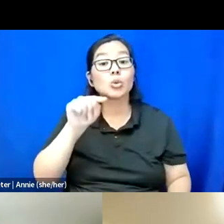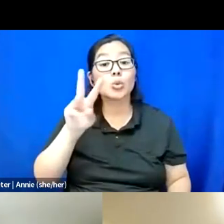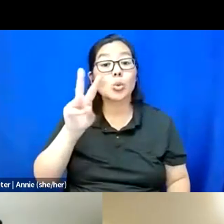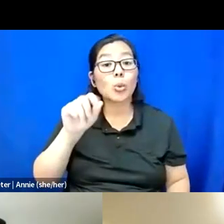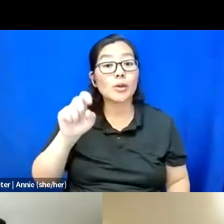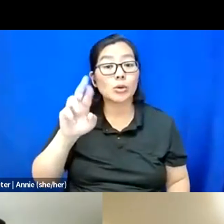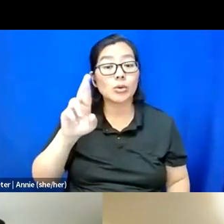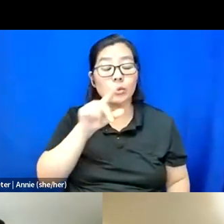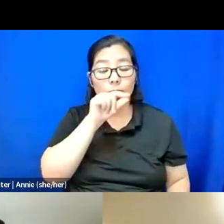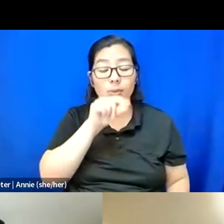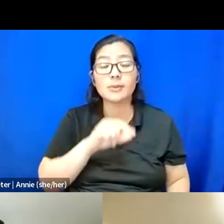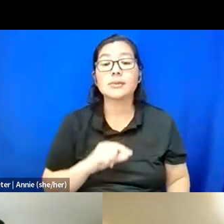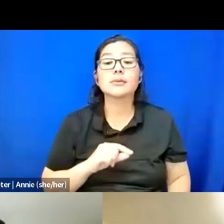Also, you can find me on Twitter.